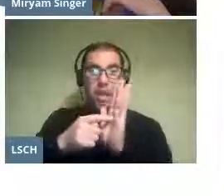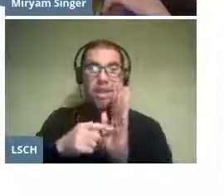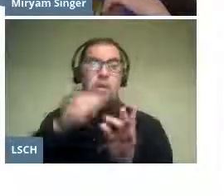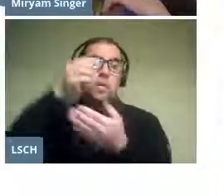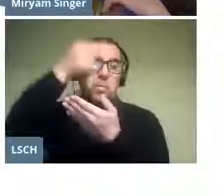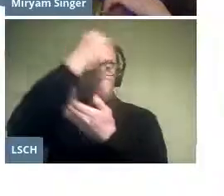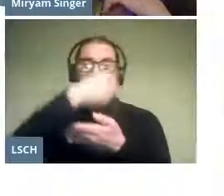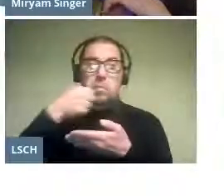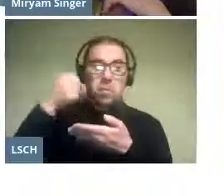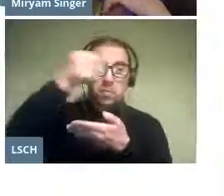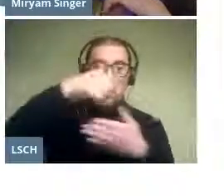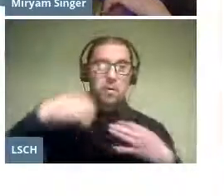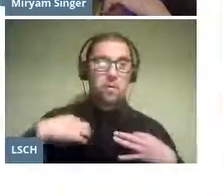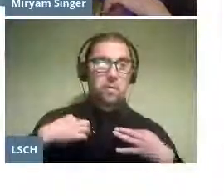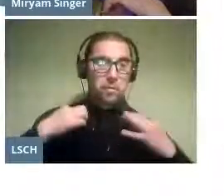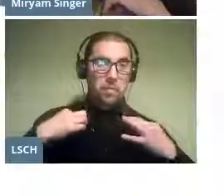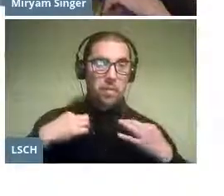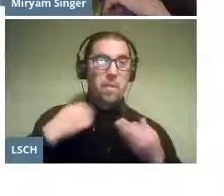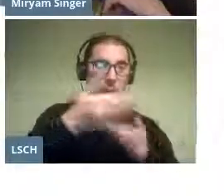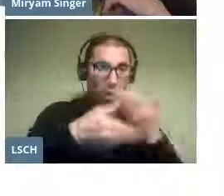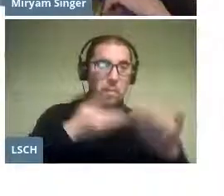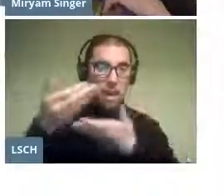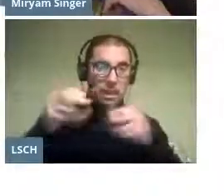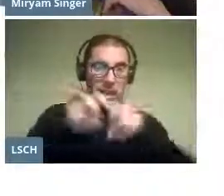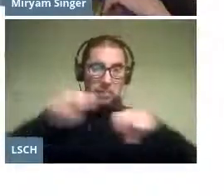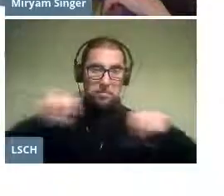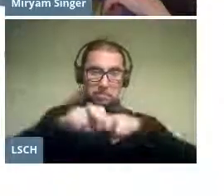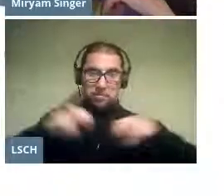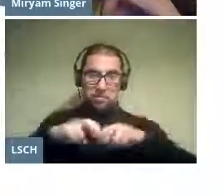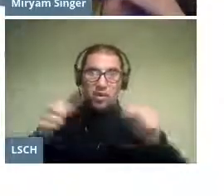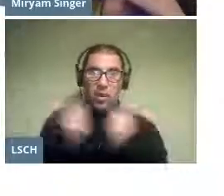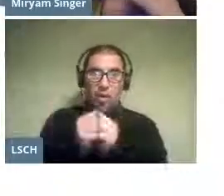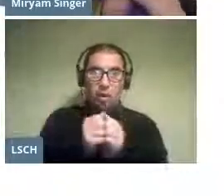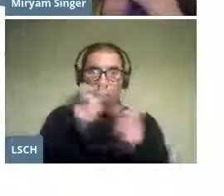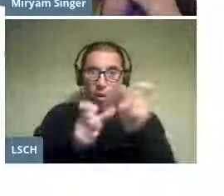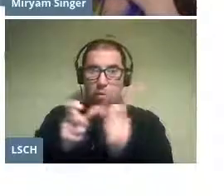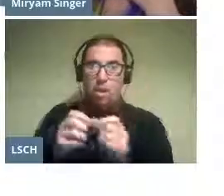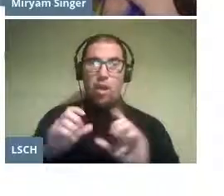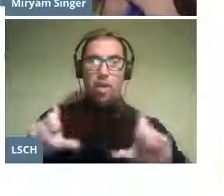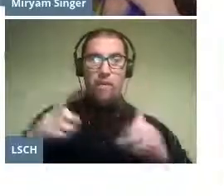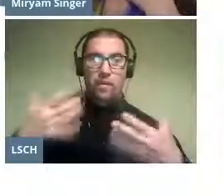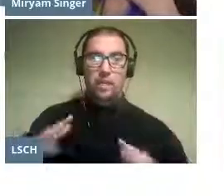and dressed to share the stage with their professional colleagues.